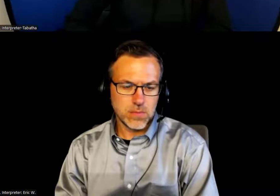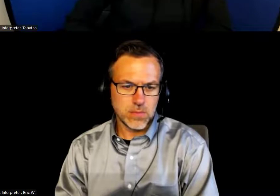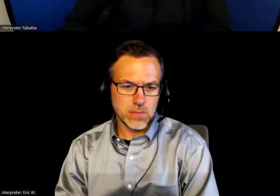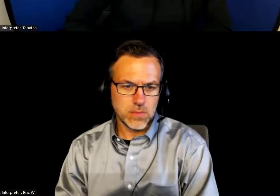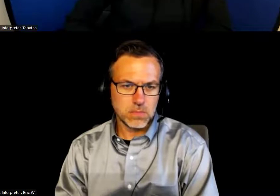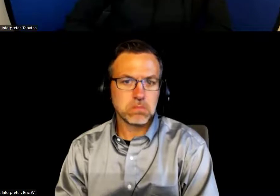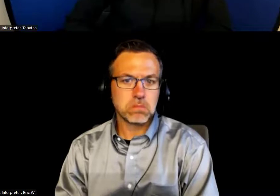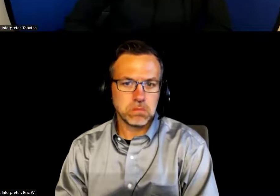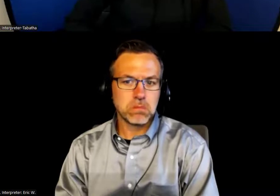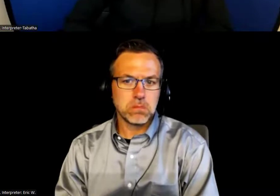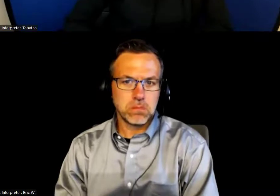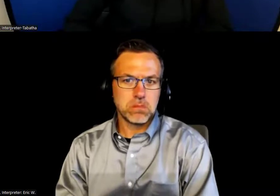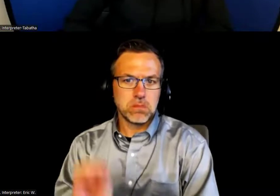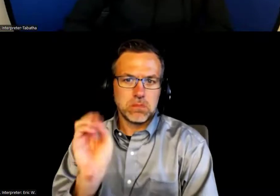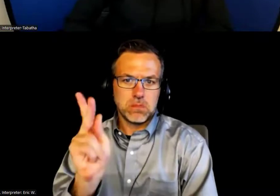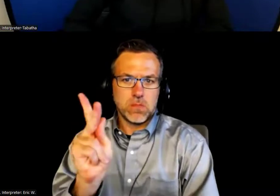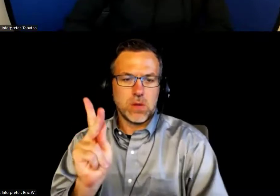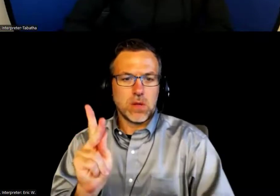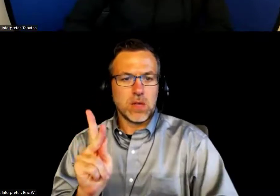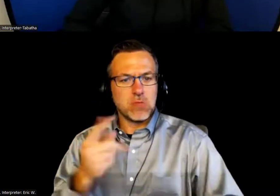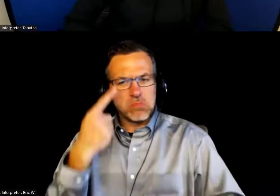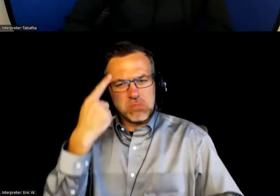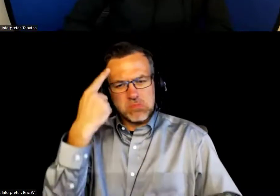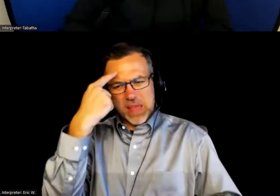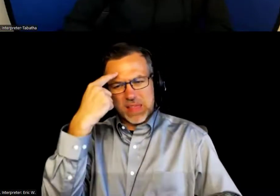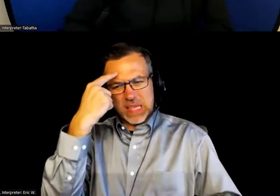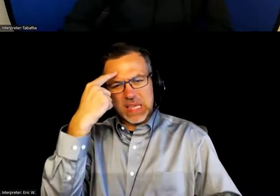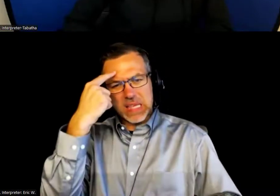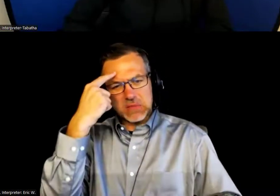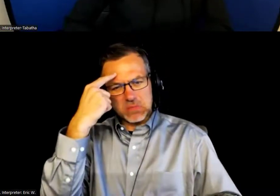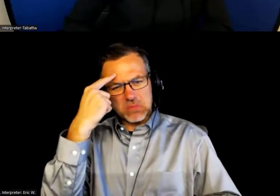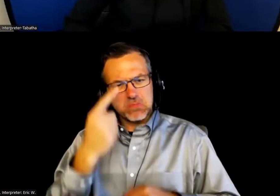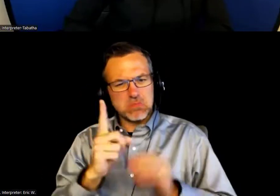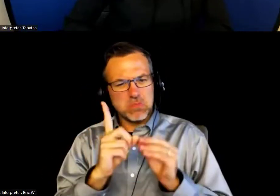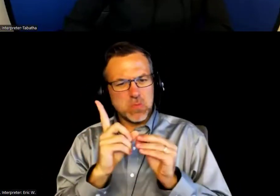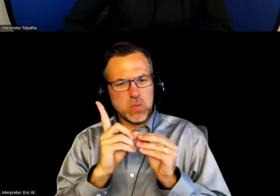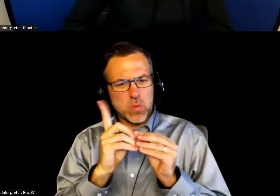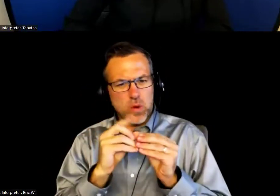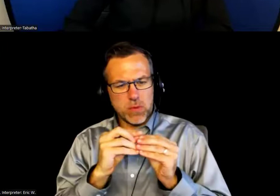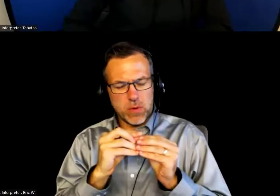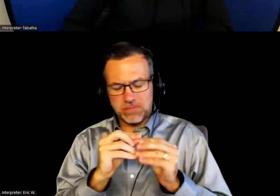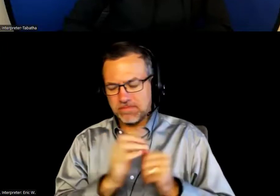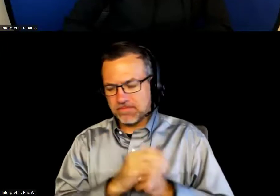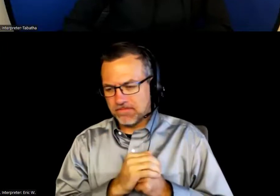Omar McCrimmon: Okay. I think we'll have time for one more. Yeah.